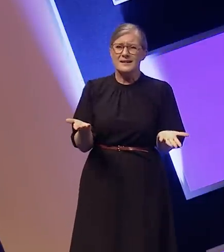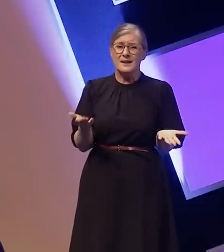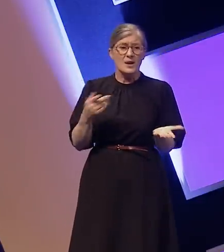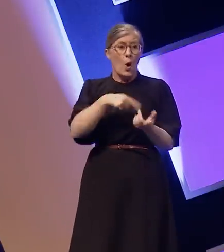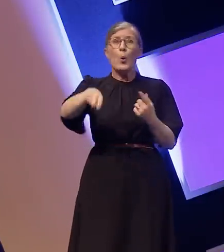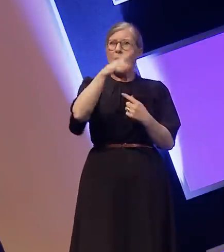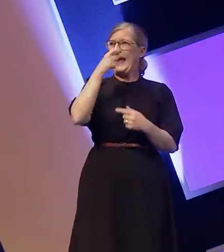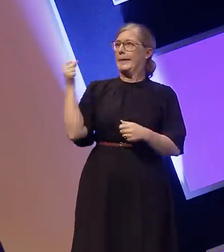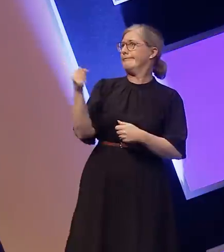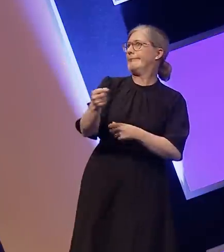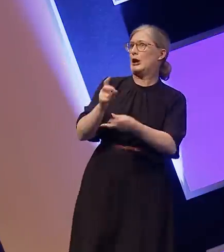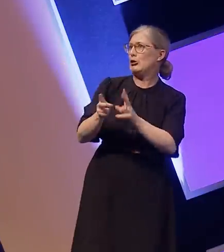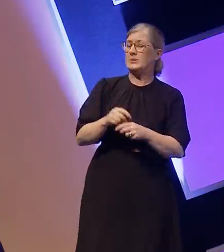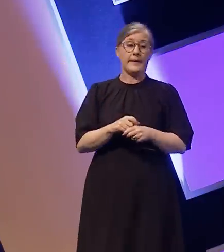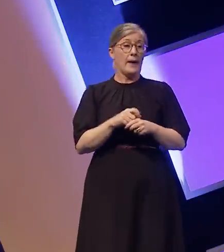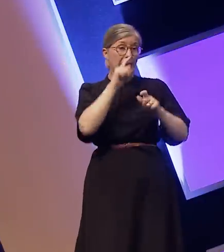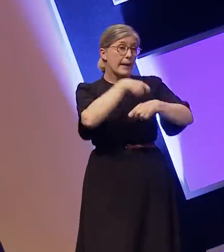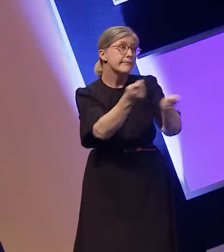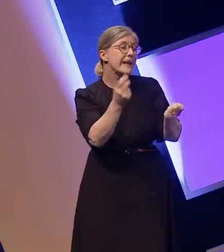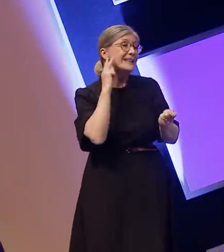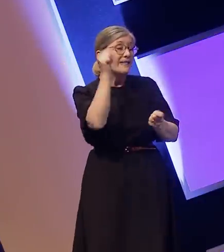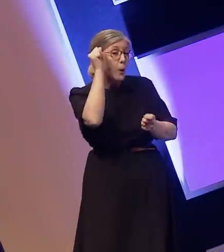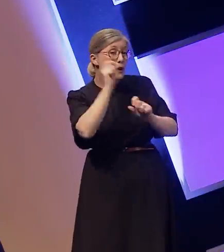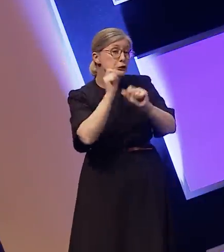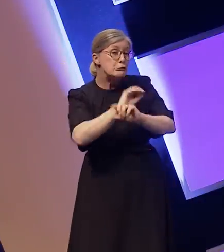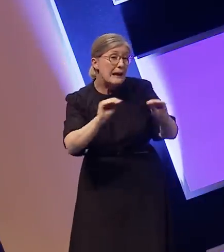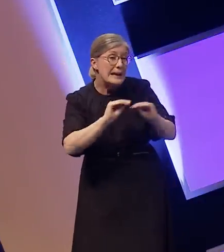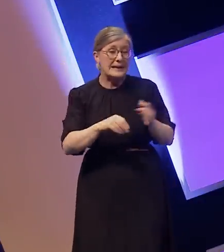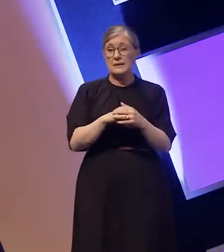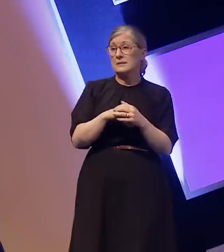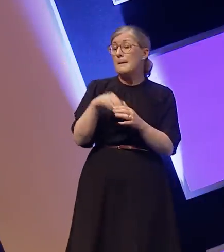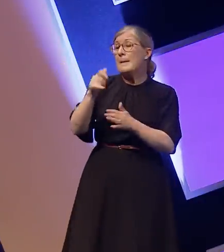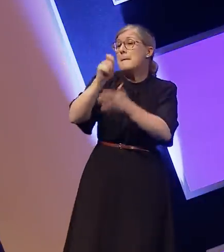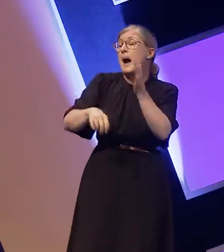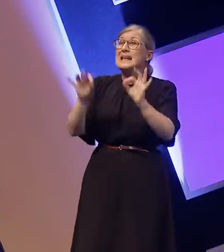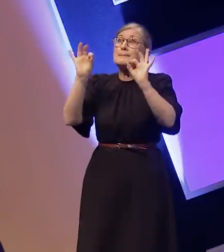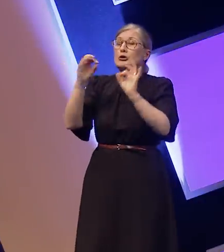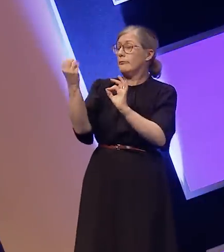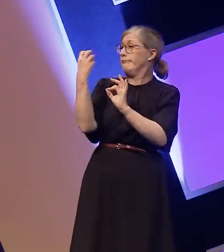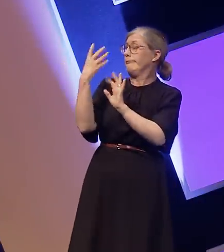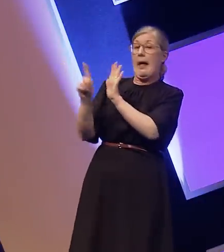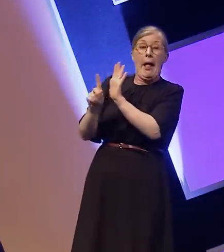or even buy a special fire alarm for me. Of course it is important to make sure access needs are met